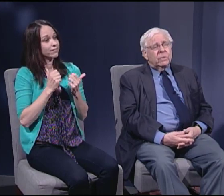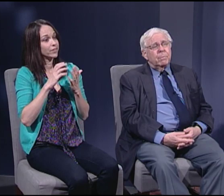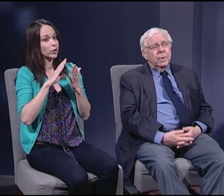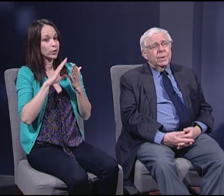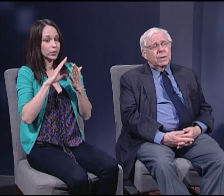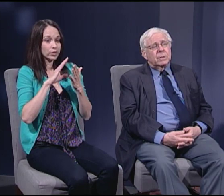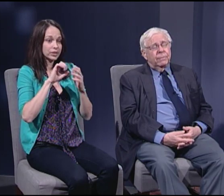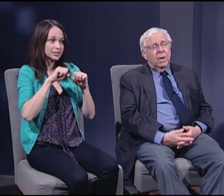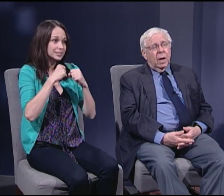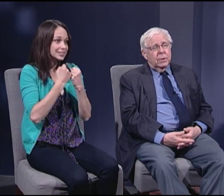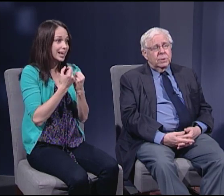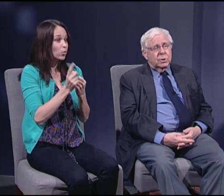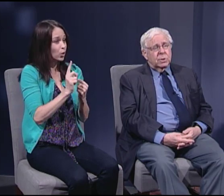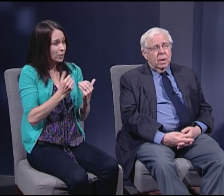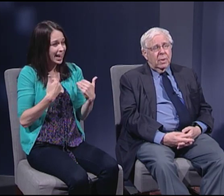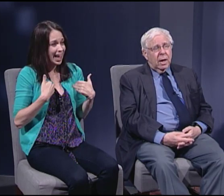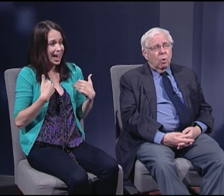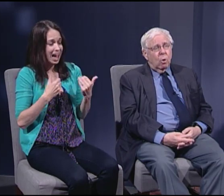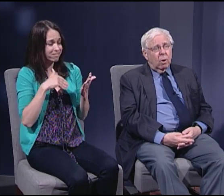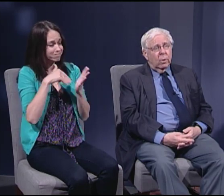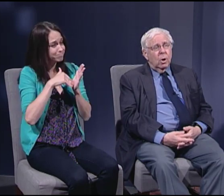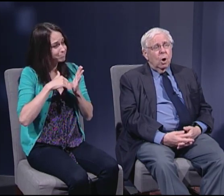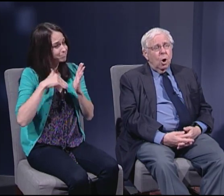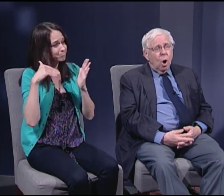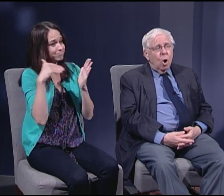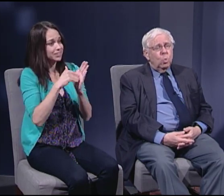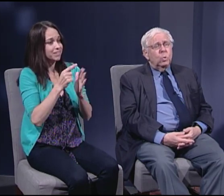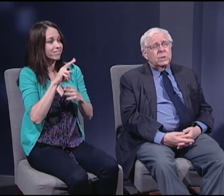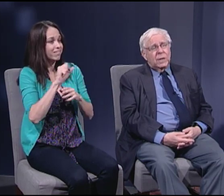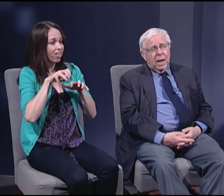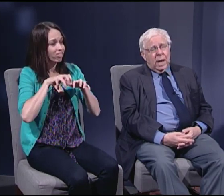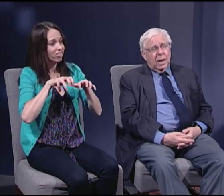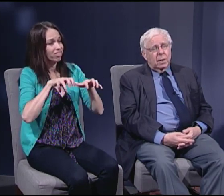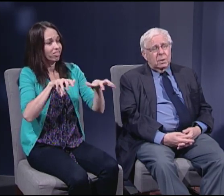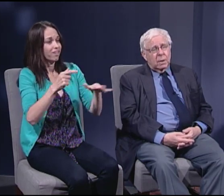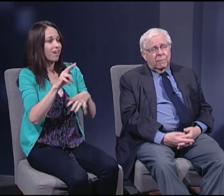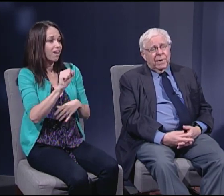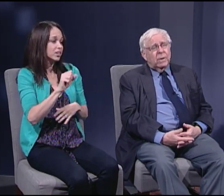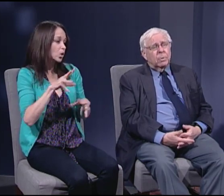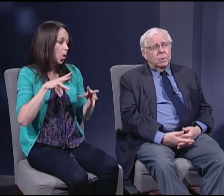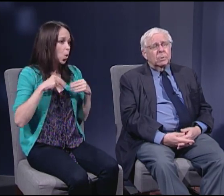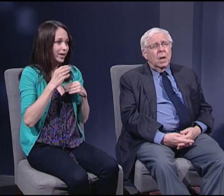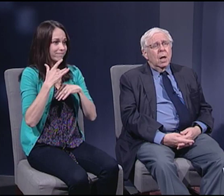of millions of guns that are owned and available.